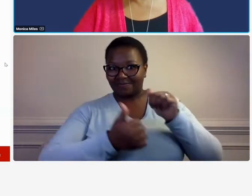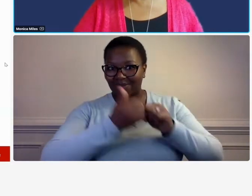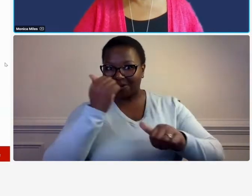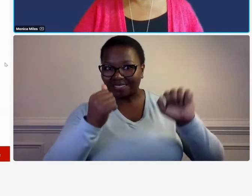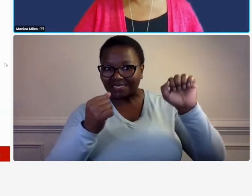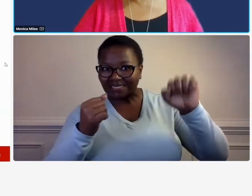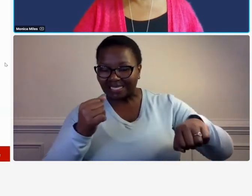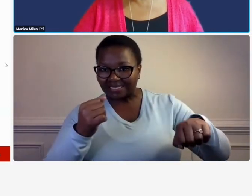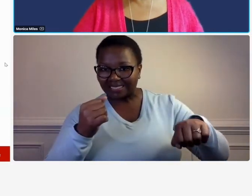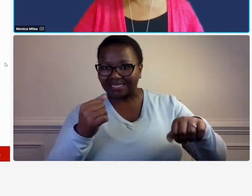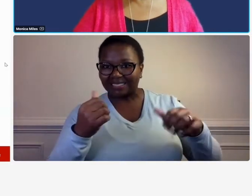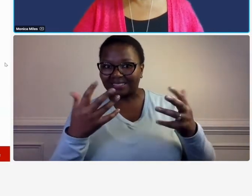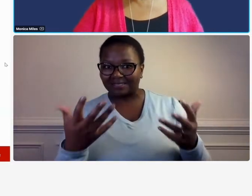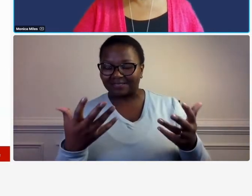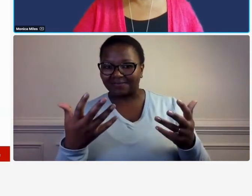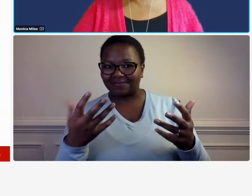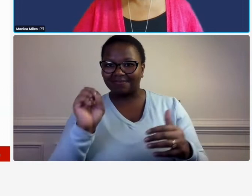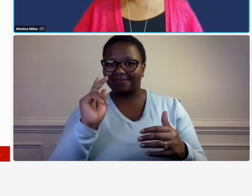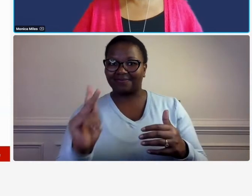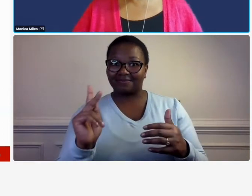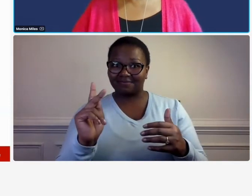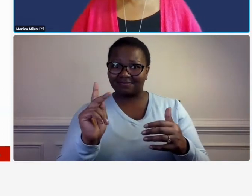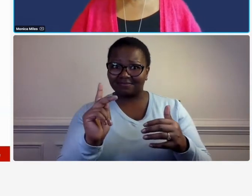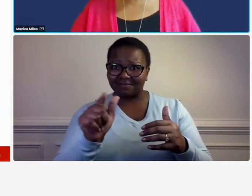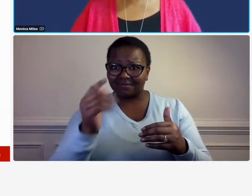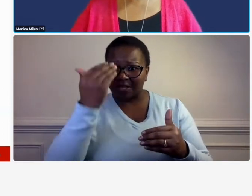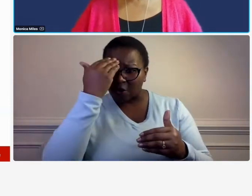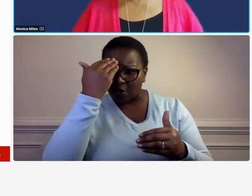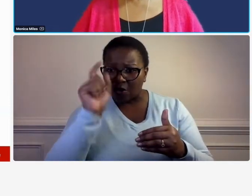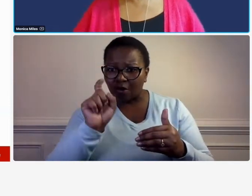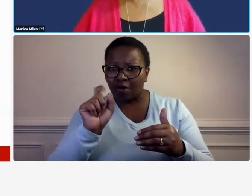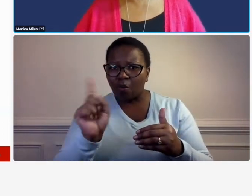um does everybody know where the chat is so that you can participate